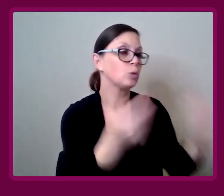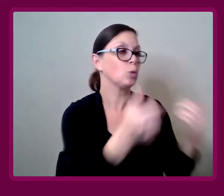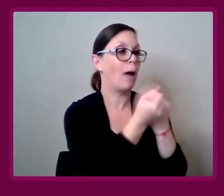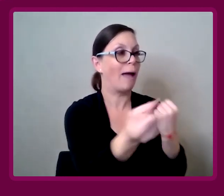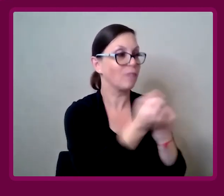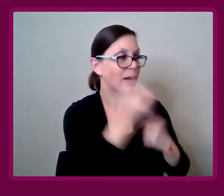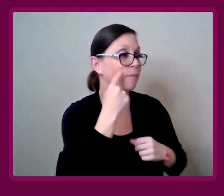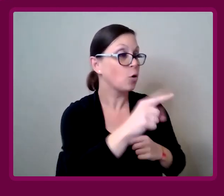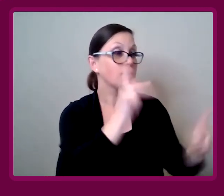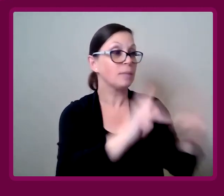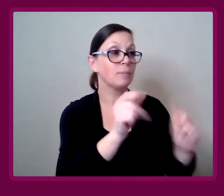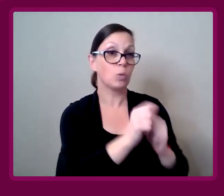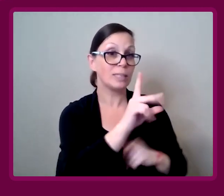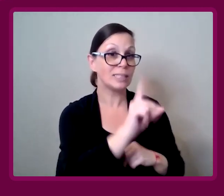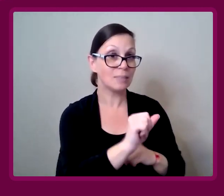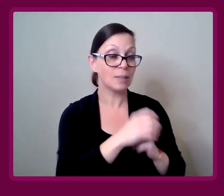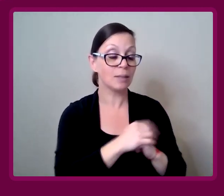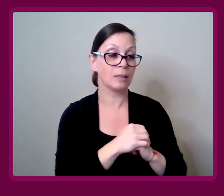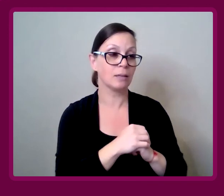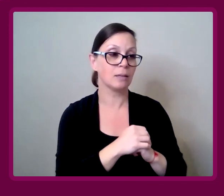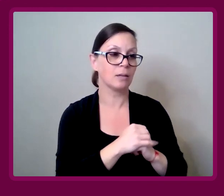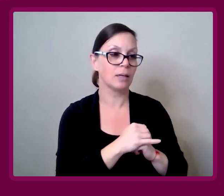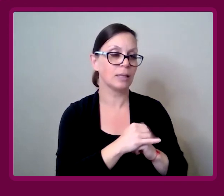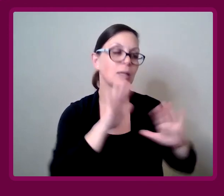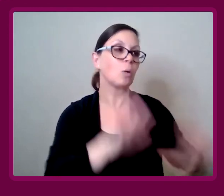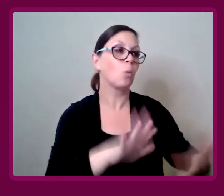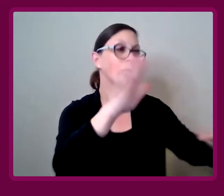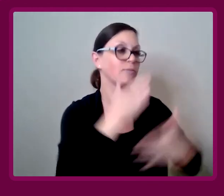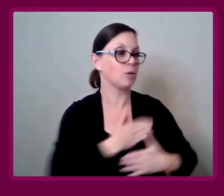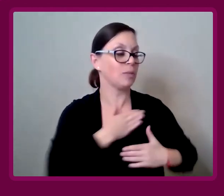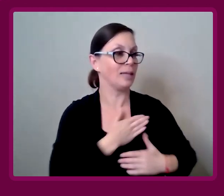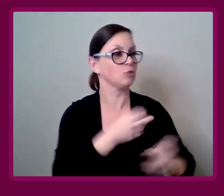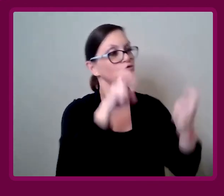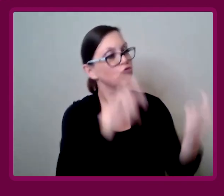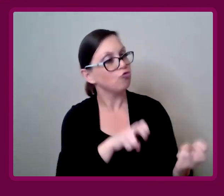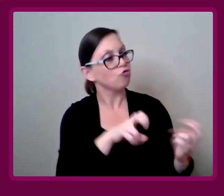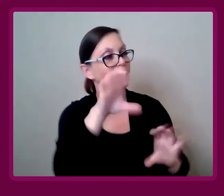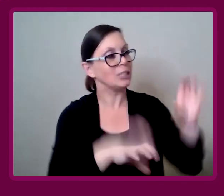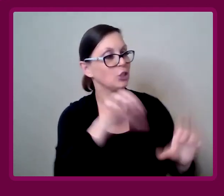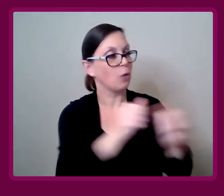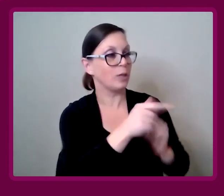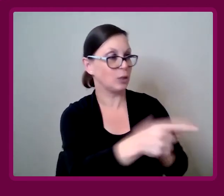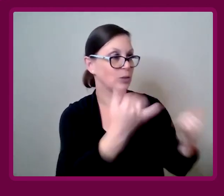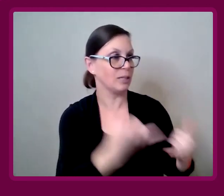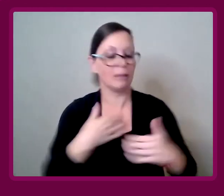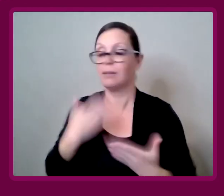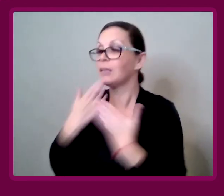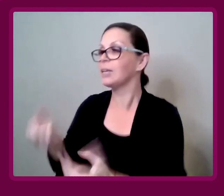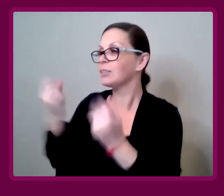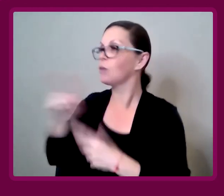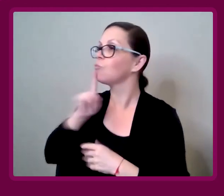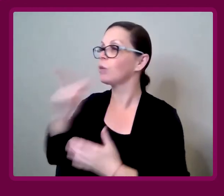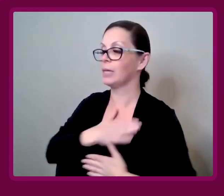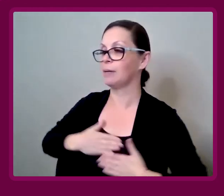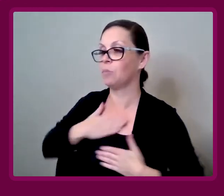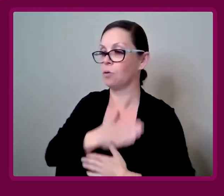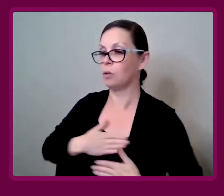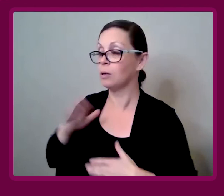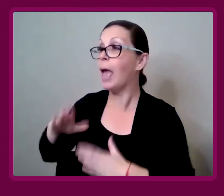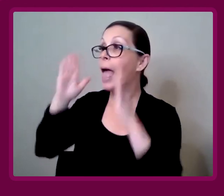you do to advocate for people with disabilities. It's just been such a pleasure to sit down and chat with you today. Amy Francis-Smith: Thank-you so much.